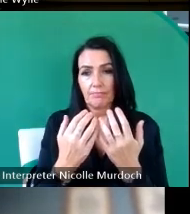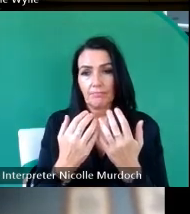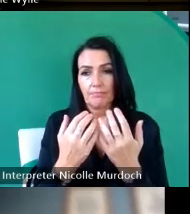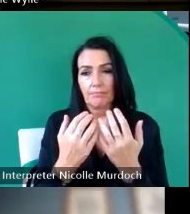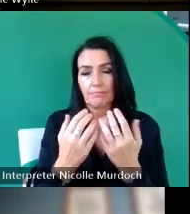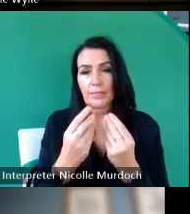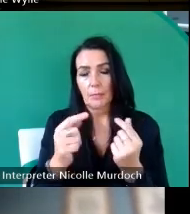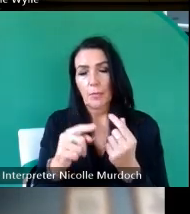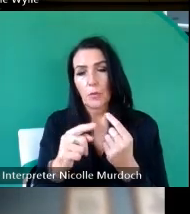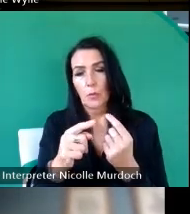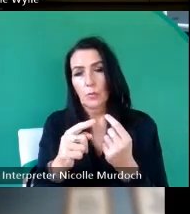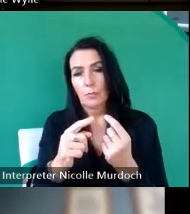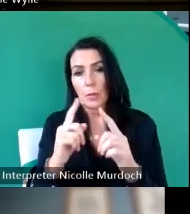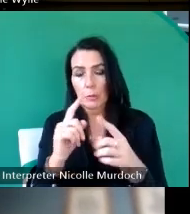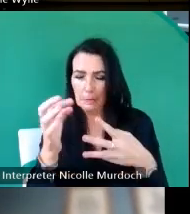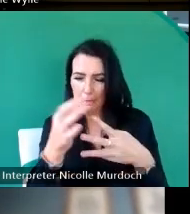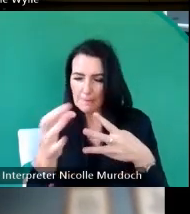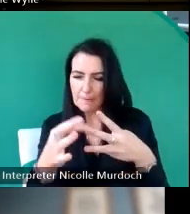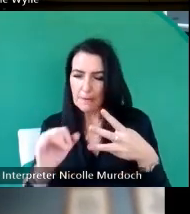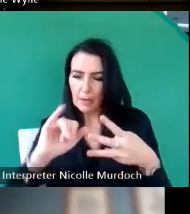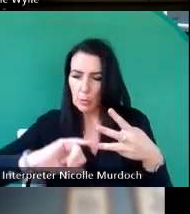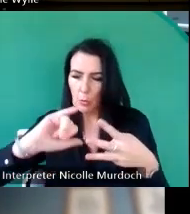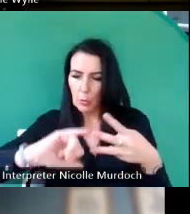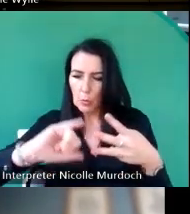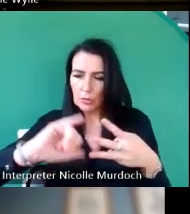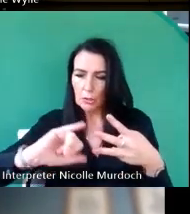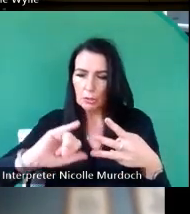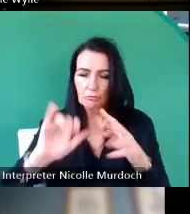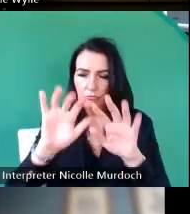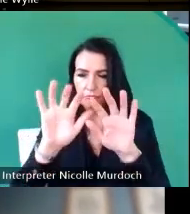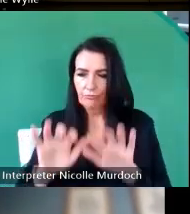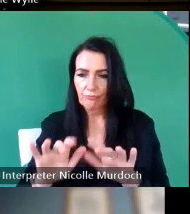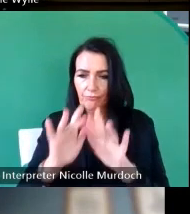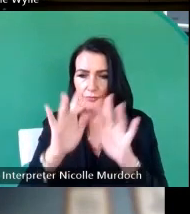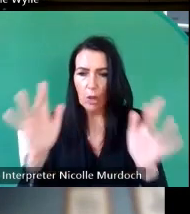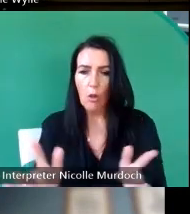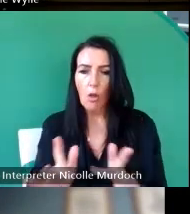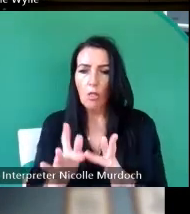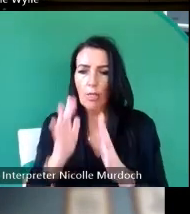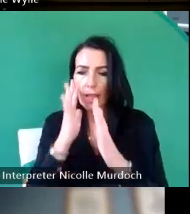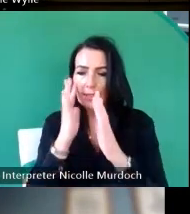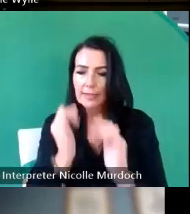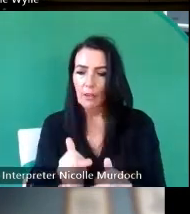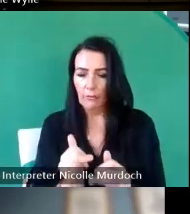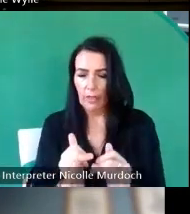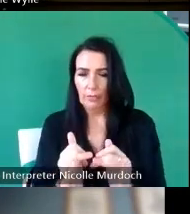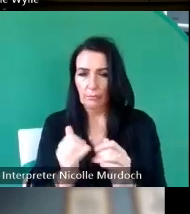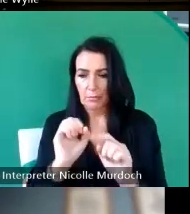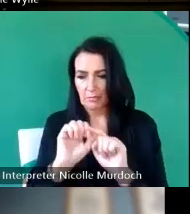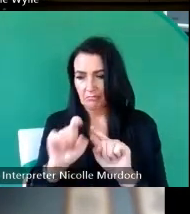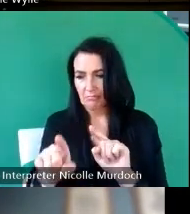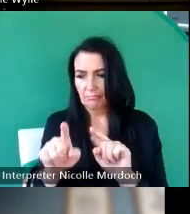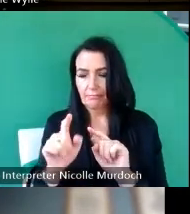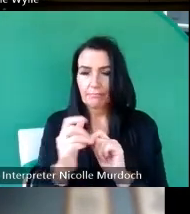your selections into the online um survey that was sent out to you and if you've already done that